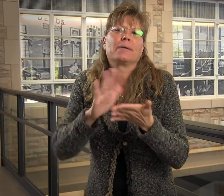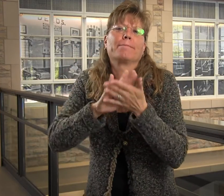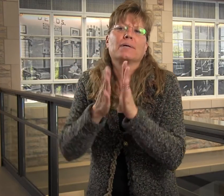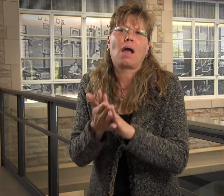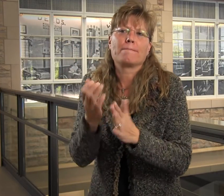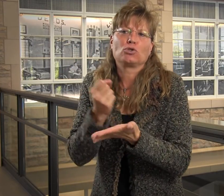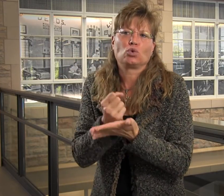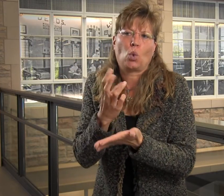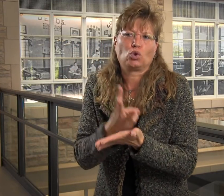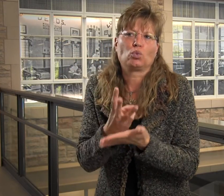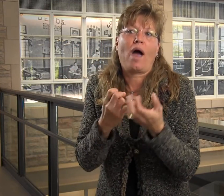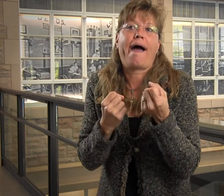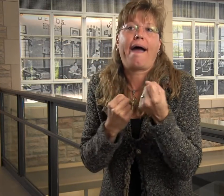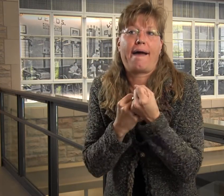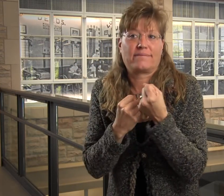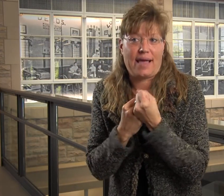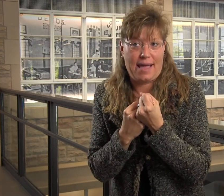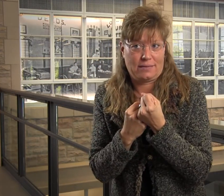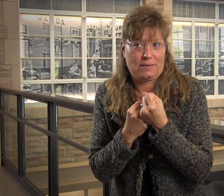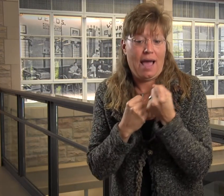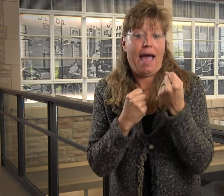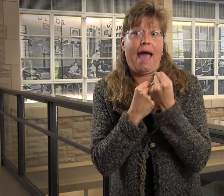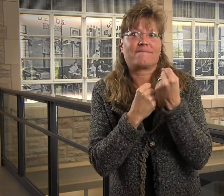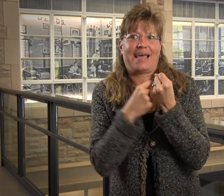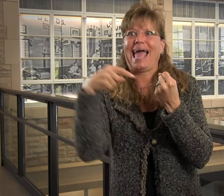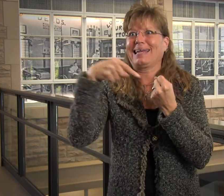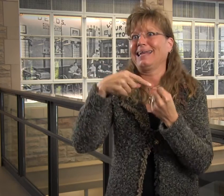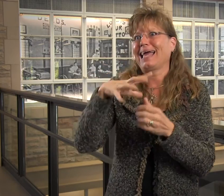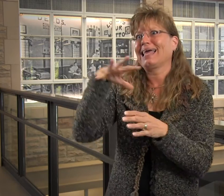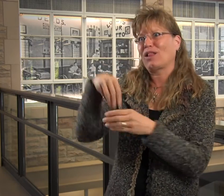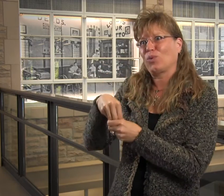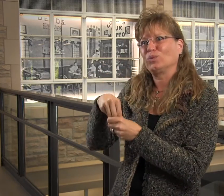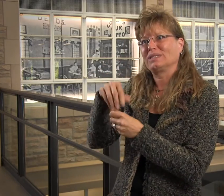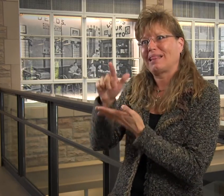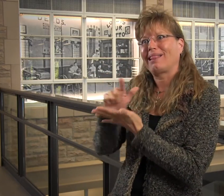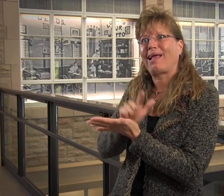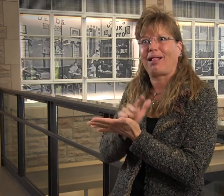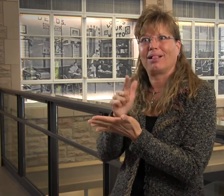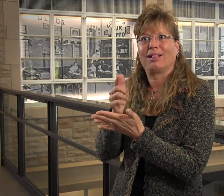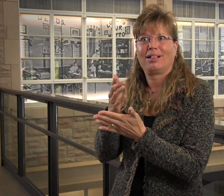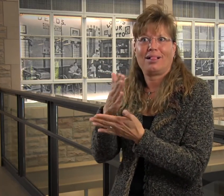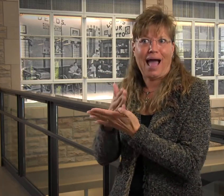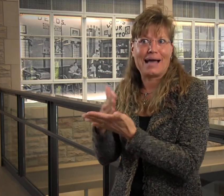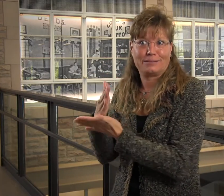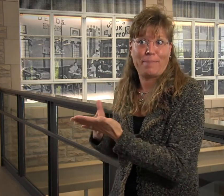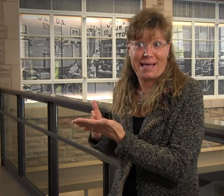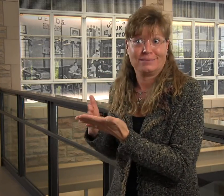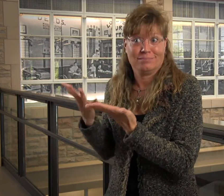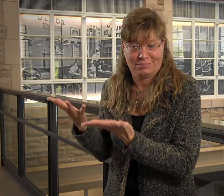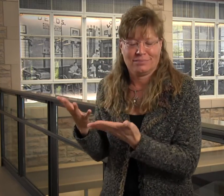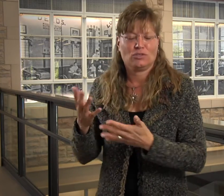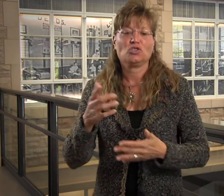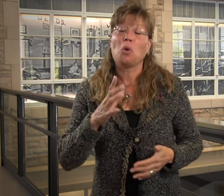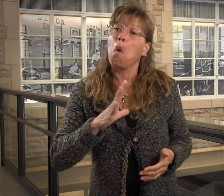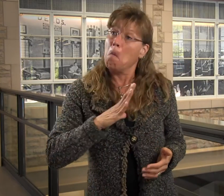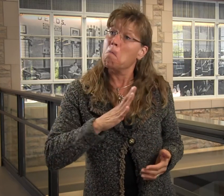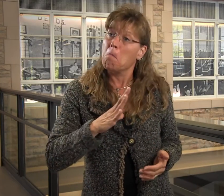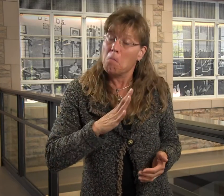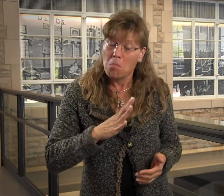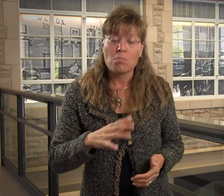I decided to perhaps become a social worker advocate, because that has legal aspects associated with it,